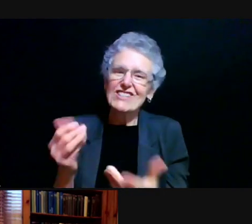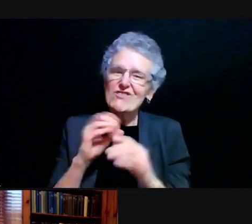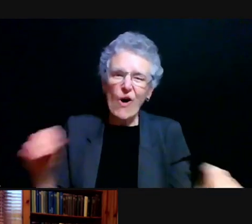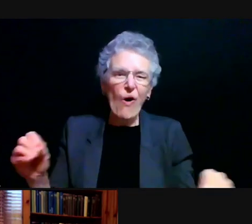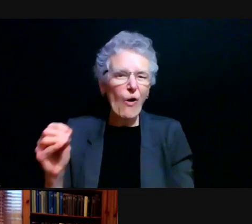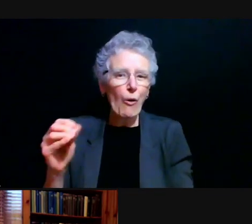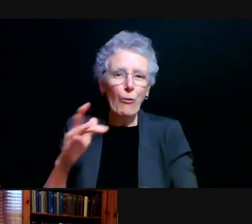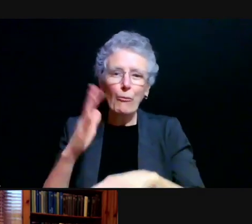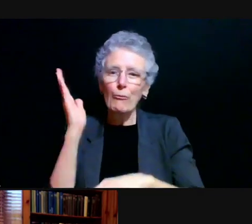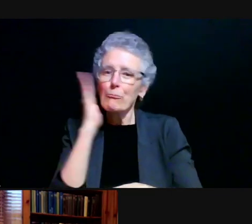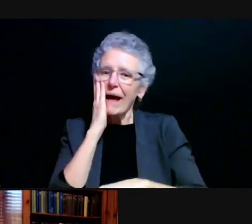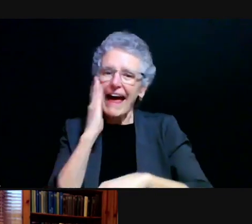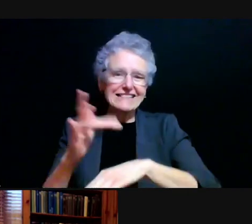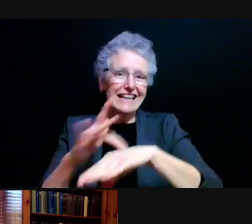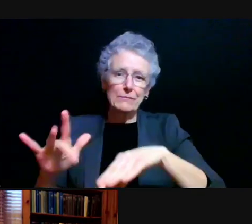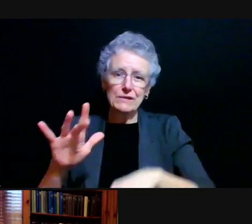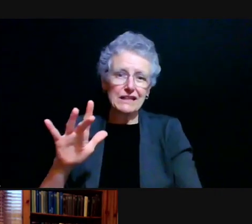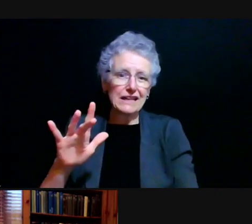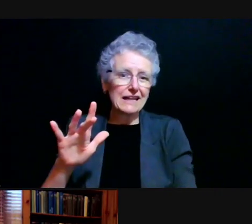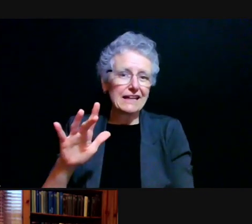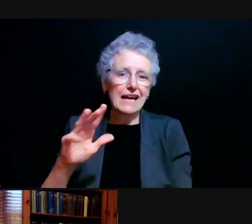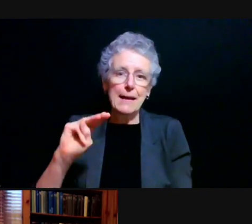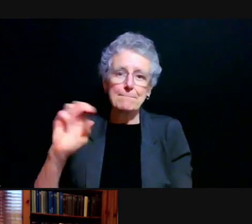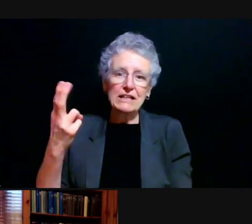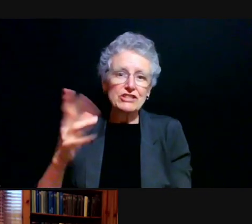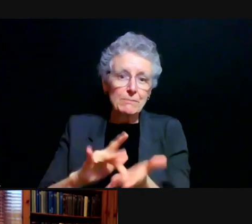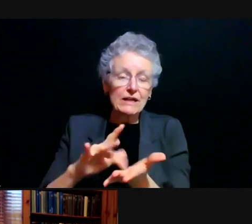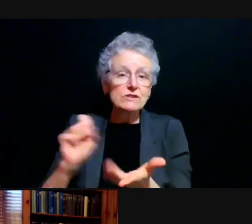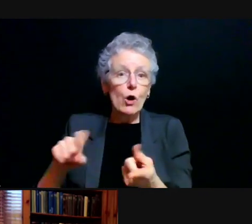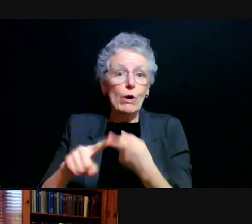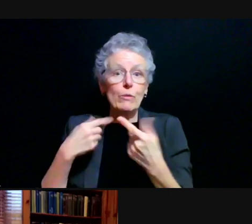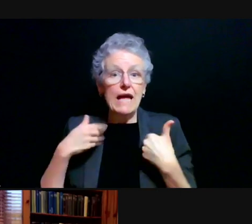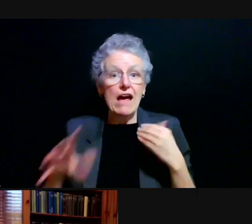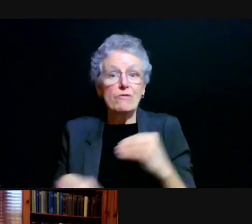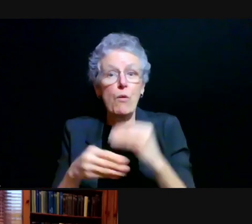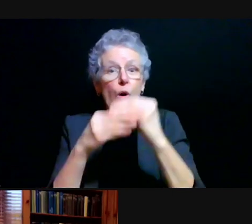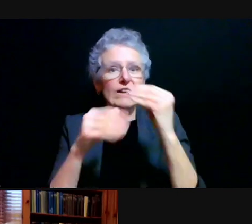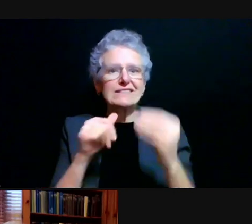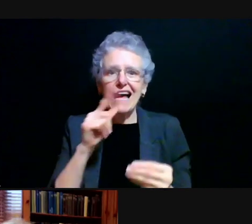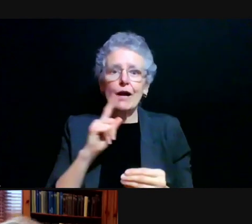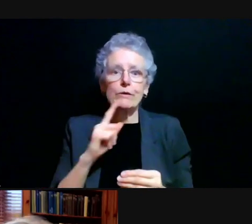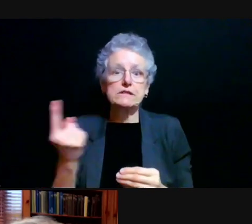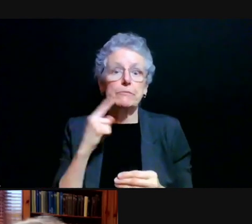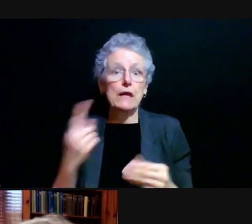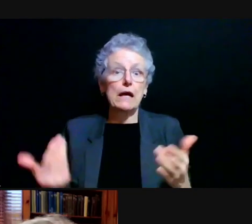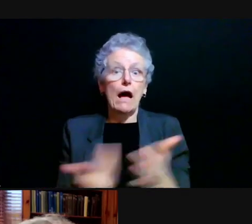And so when additional pressure comes on, we it isn't a switch. You know, you have to get the plan